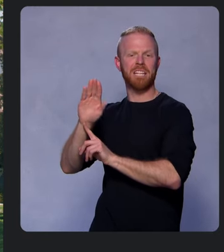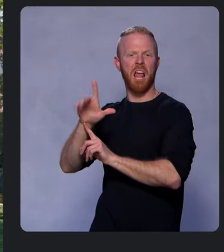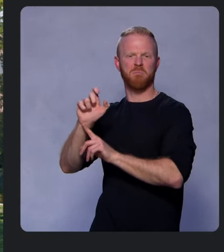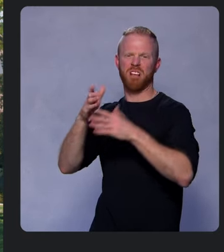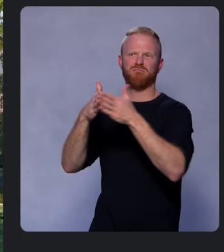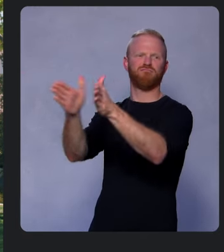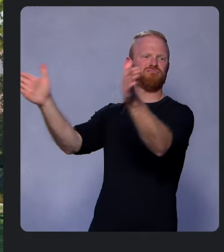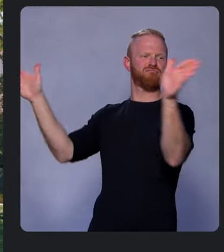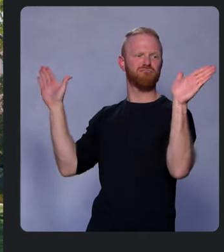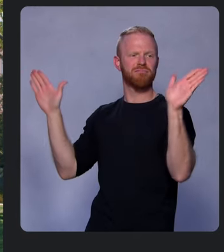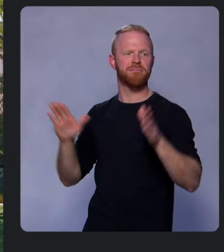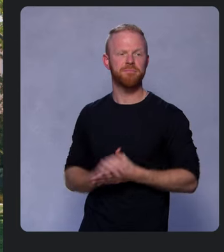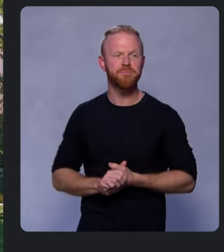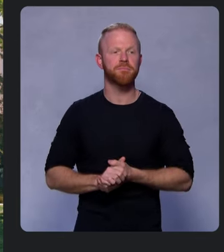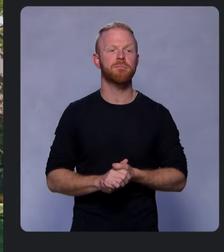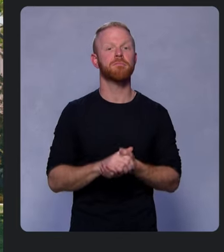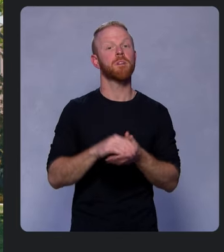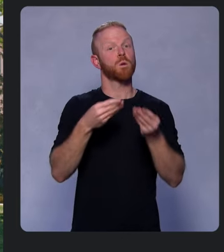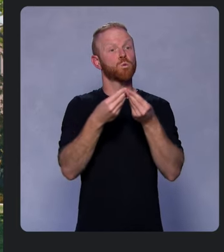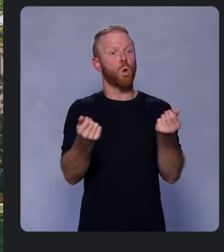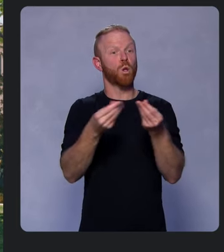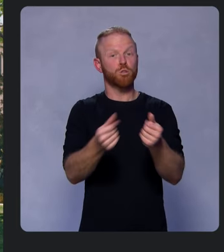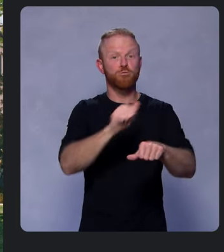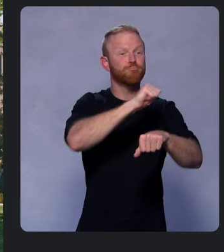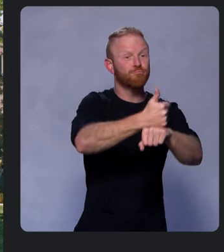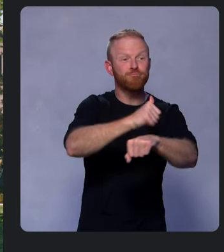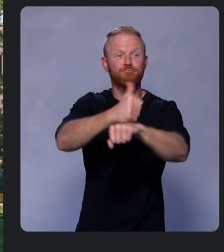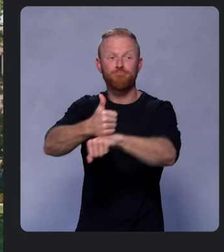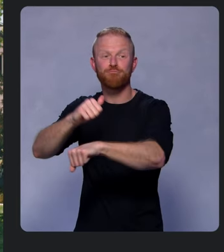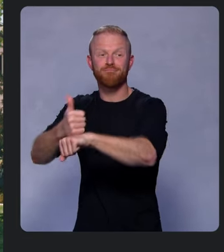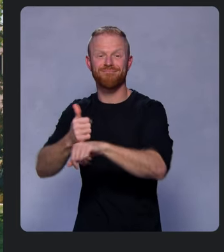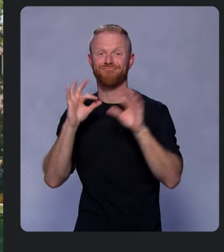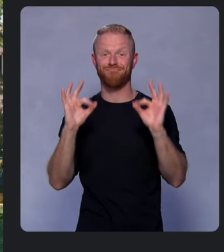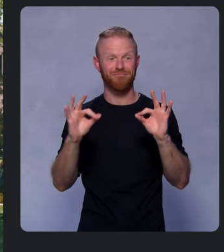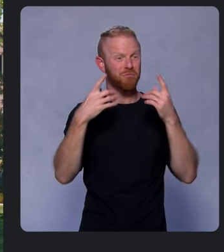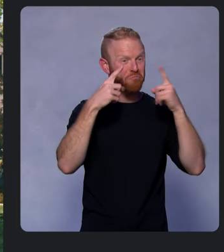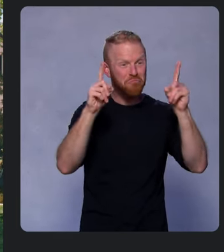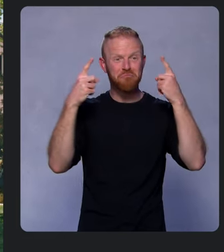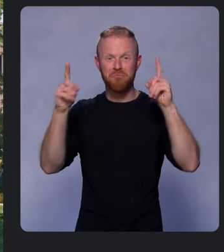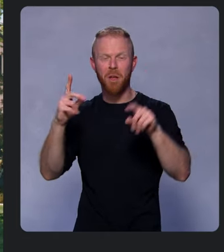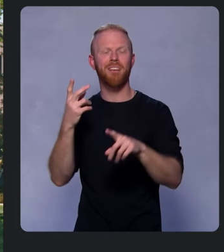And once the new solutions are in place and working for users and the ecosystem,